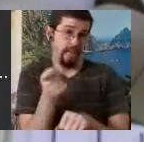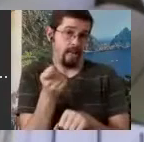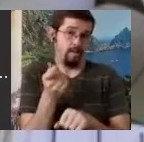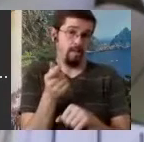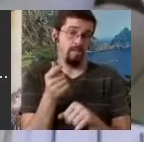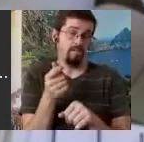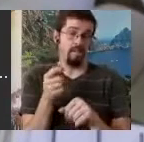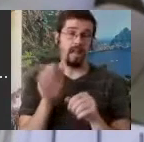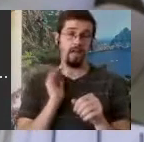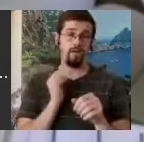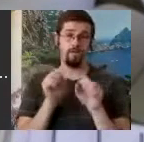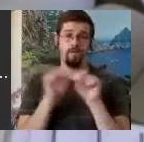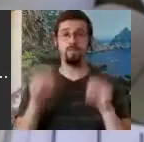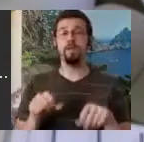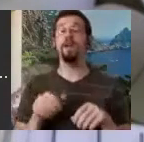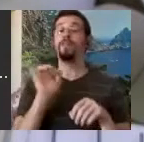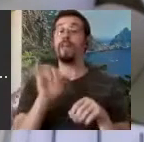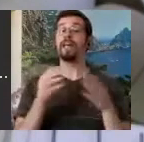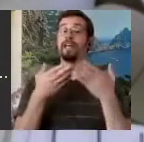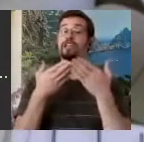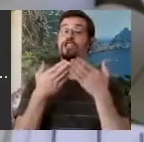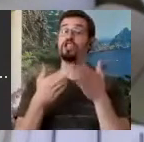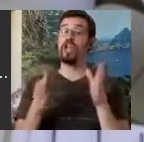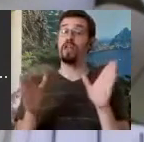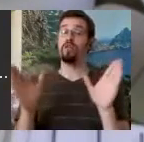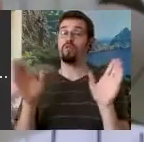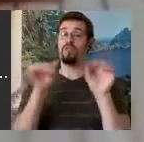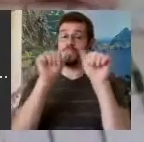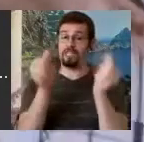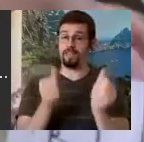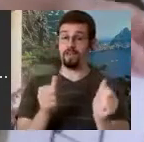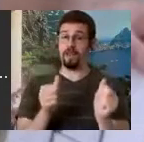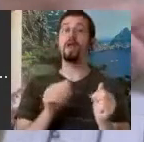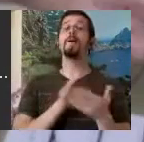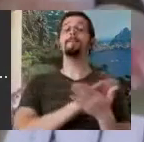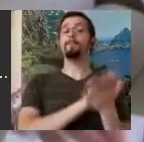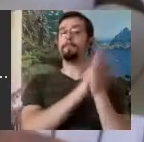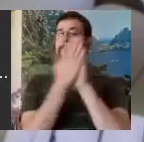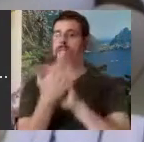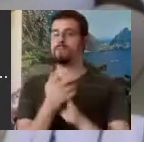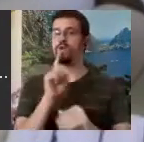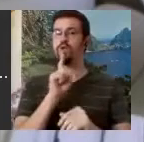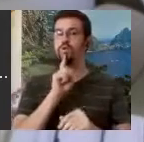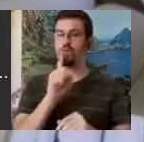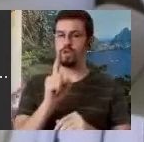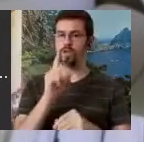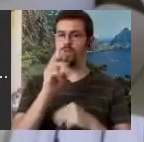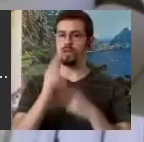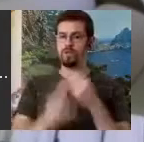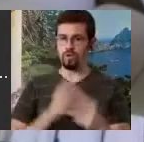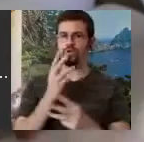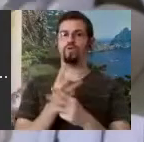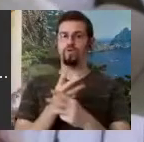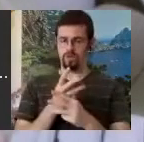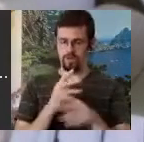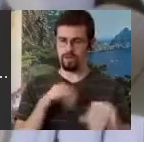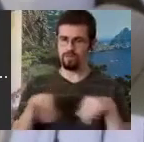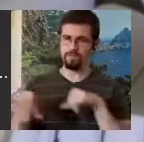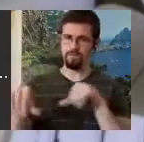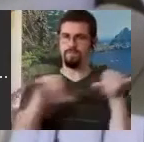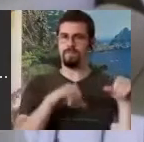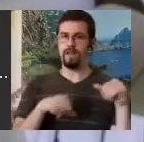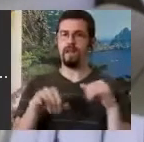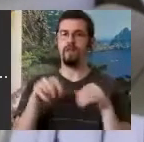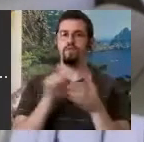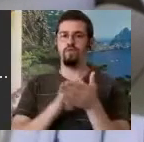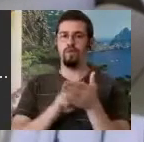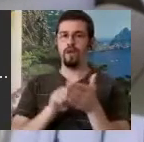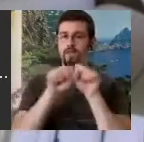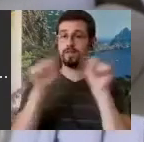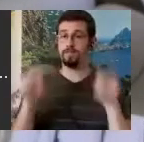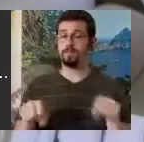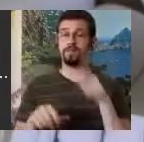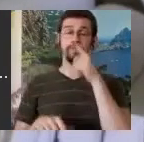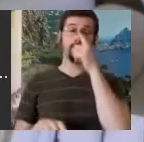real world used dance notation system. After 1976, I became a full-time faculty